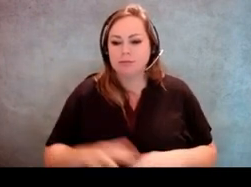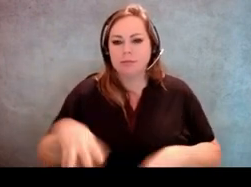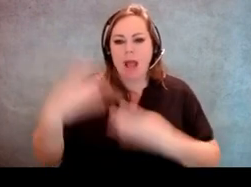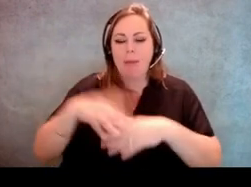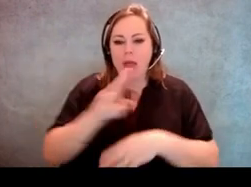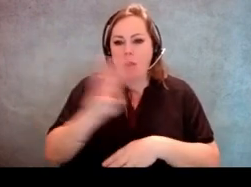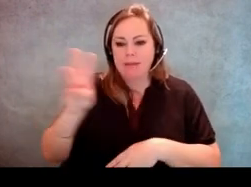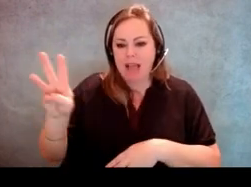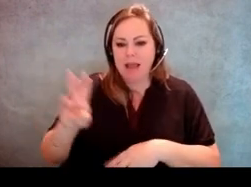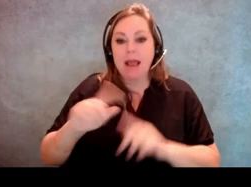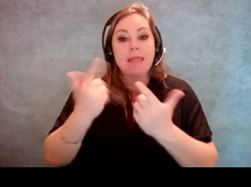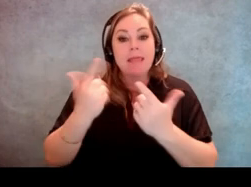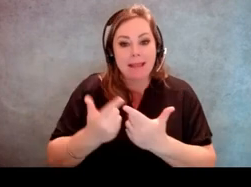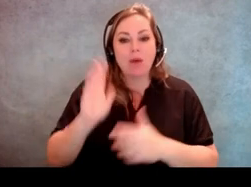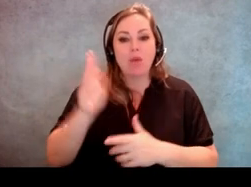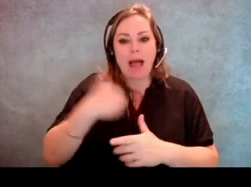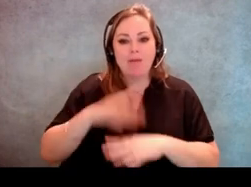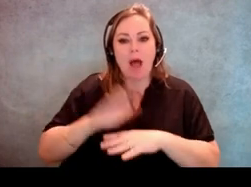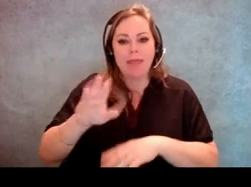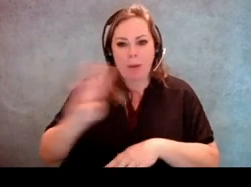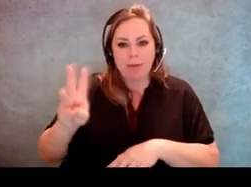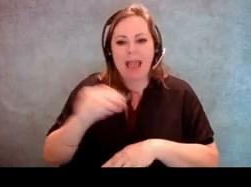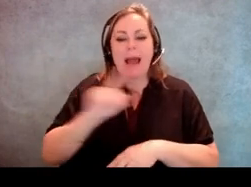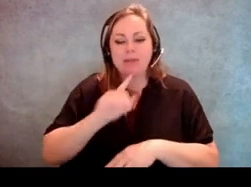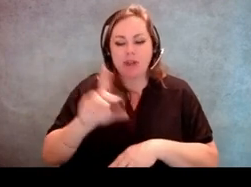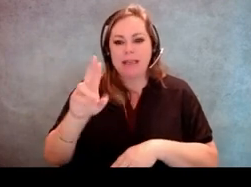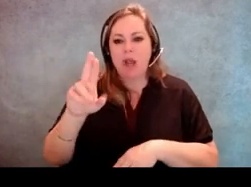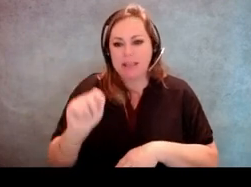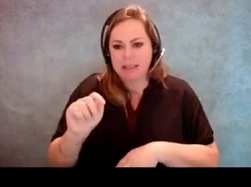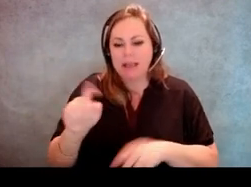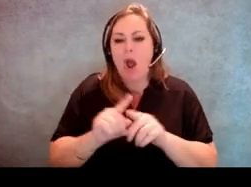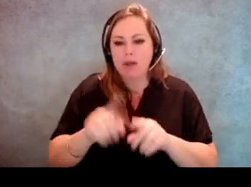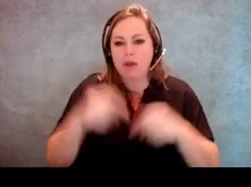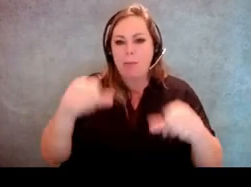Well, the legal have it on theirs, and I'm sure DRT can also put it on their website